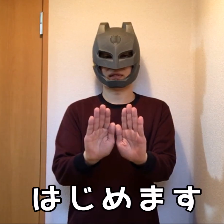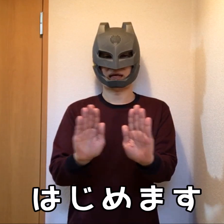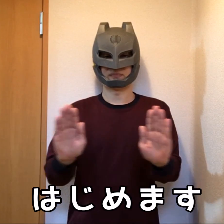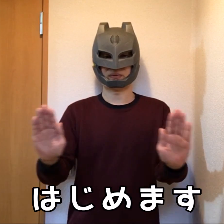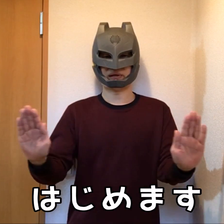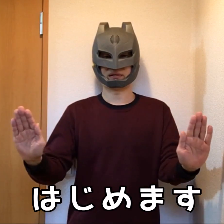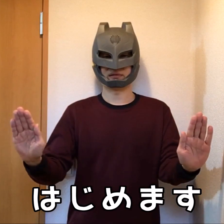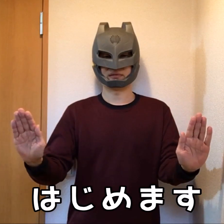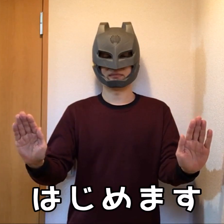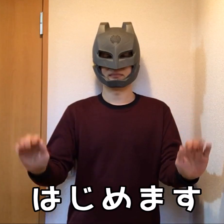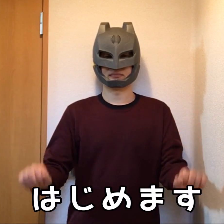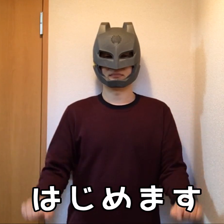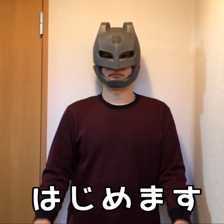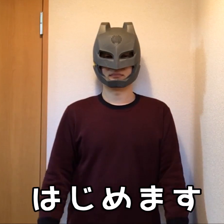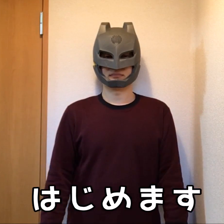Let's start